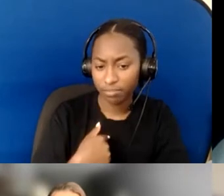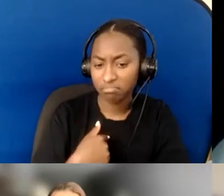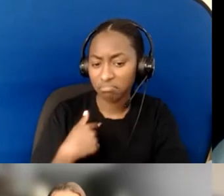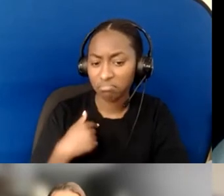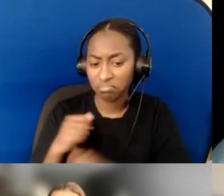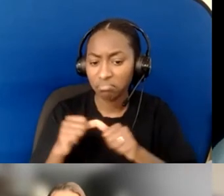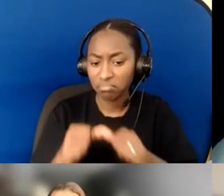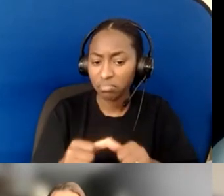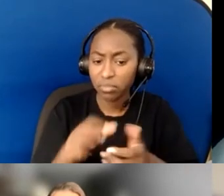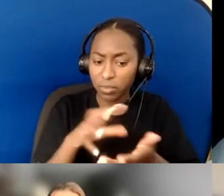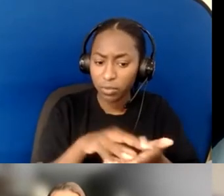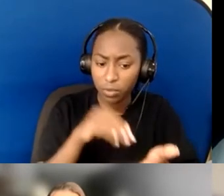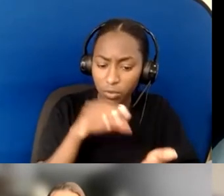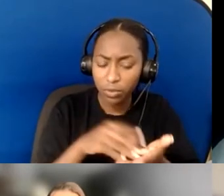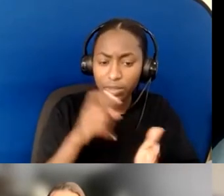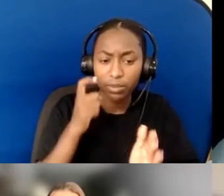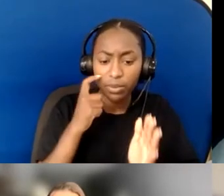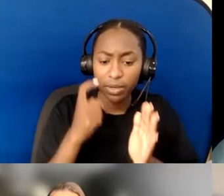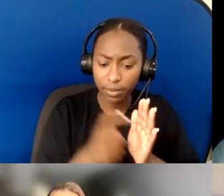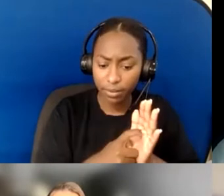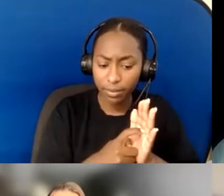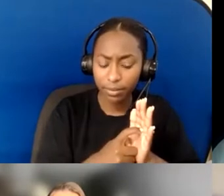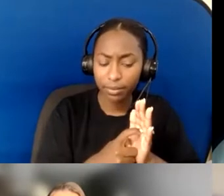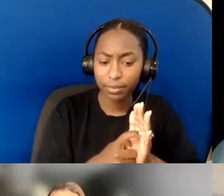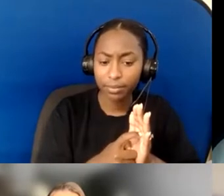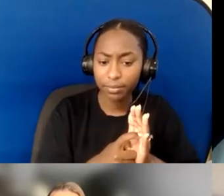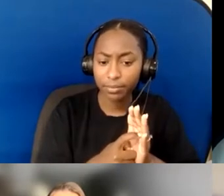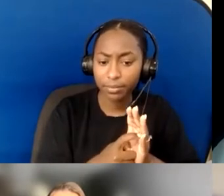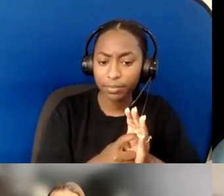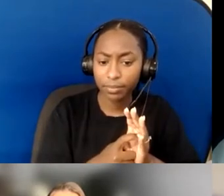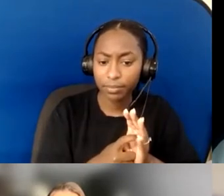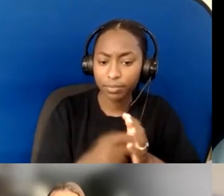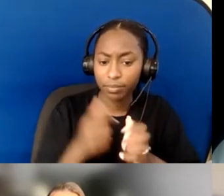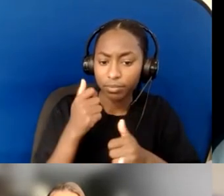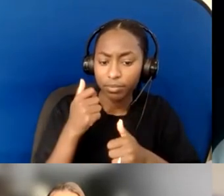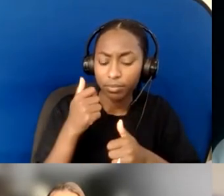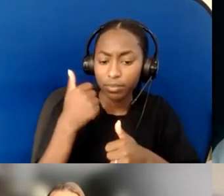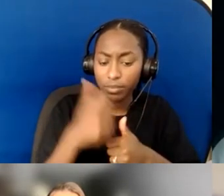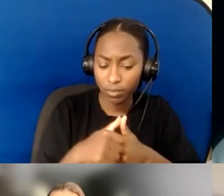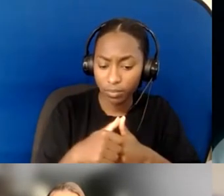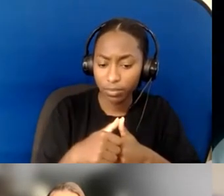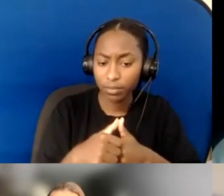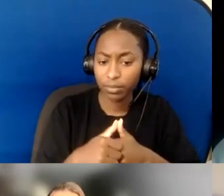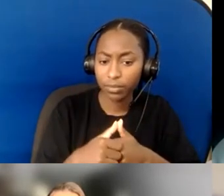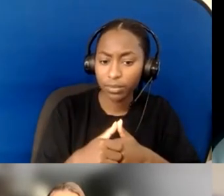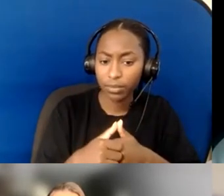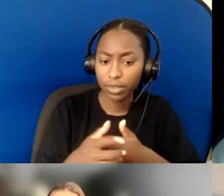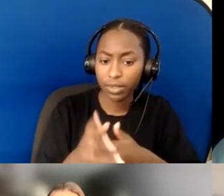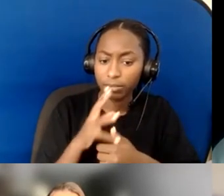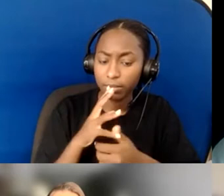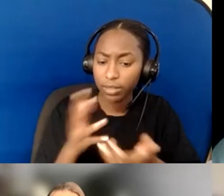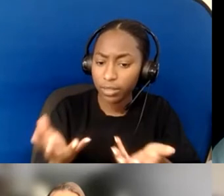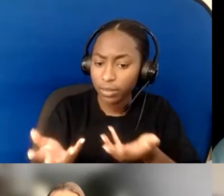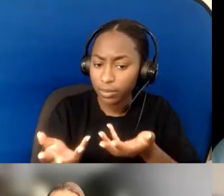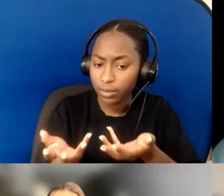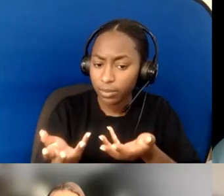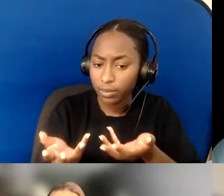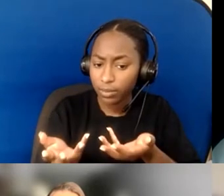is to remember to talk to and treat every individual